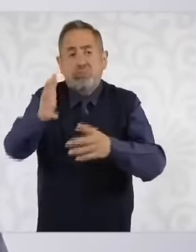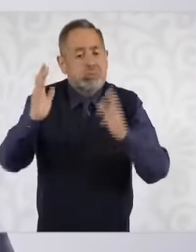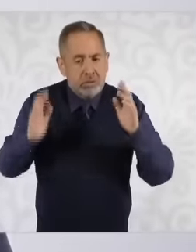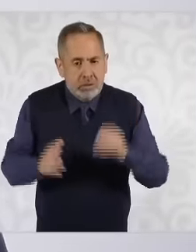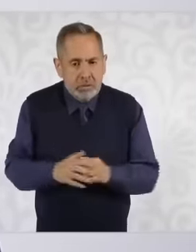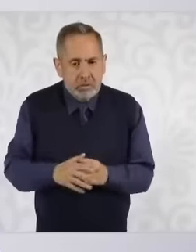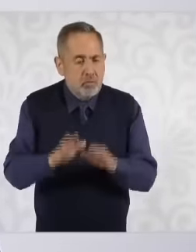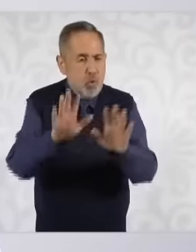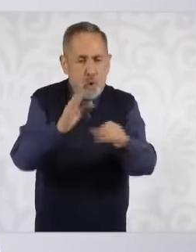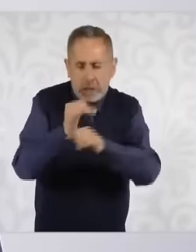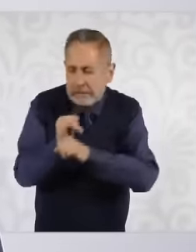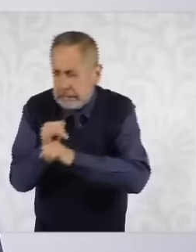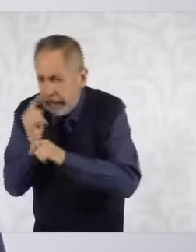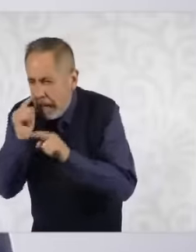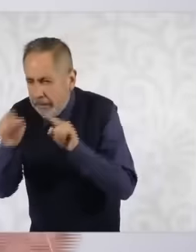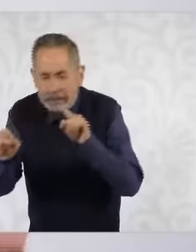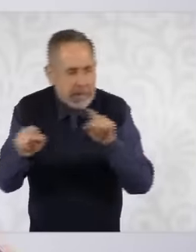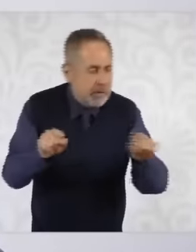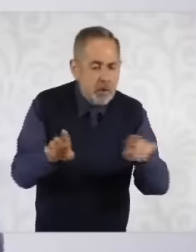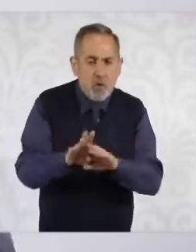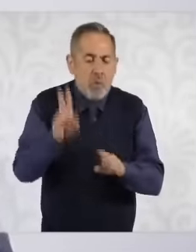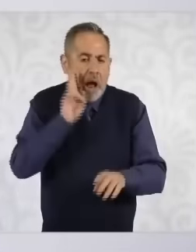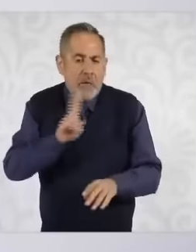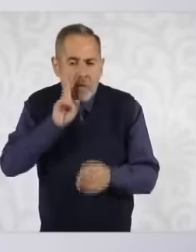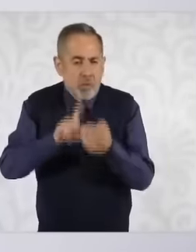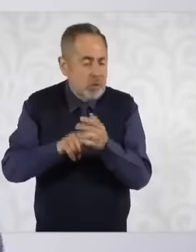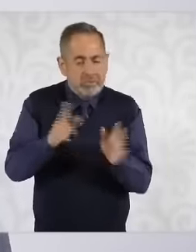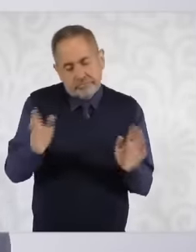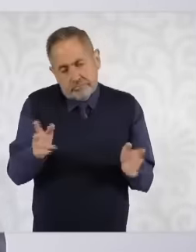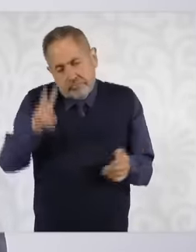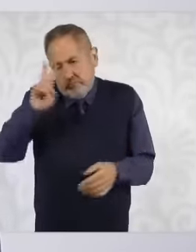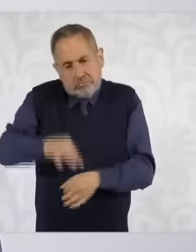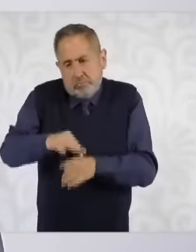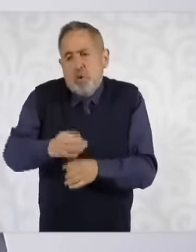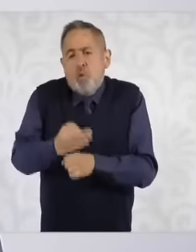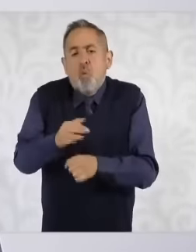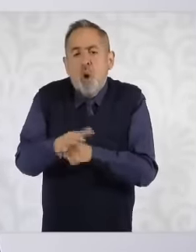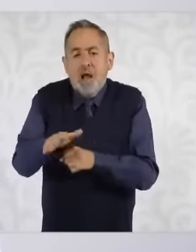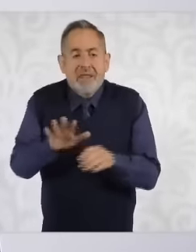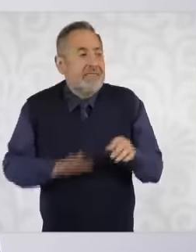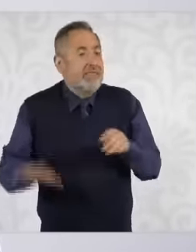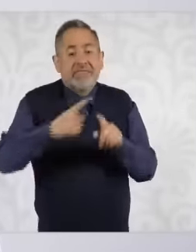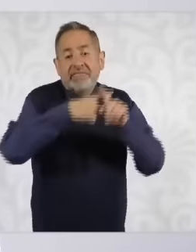exploring all the options according to the realities and needs of each productive area.